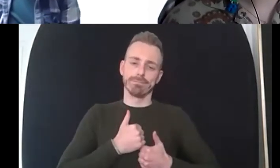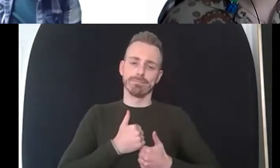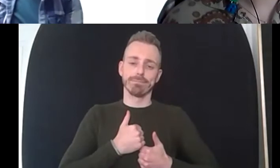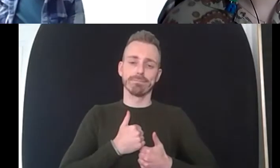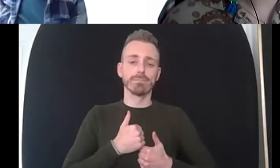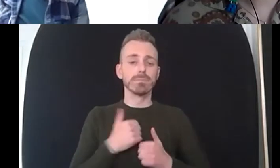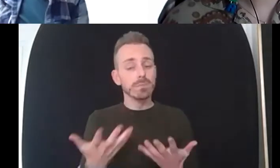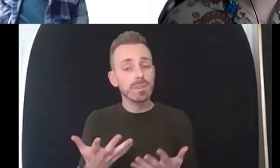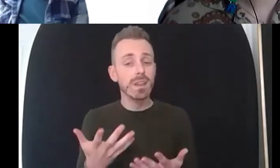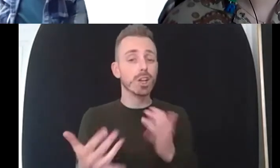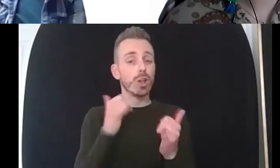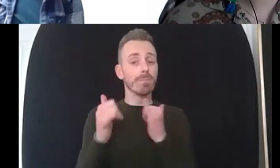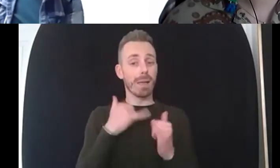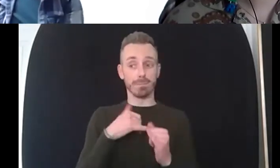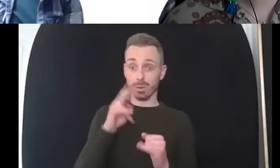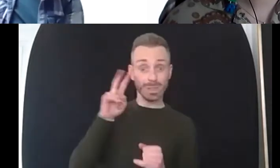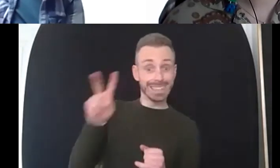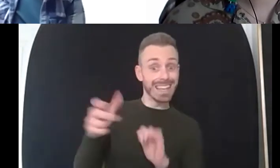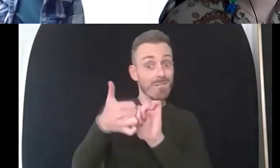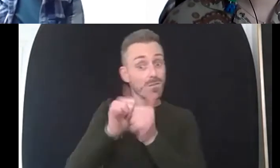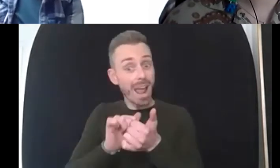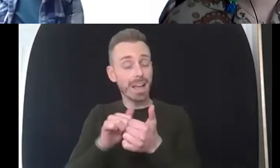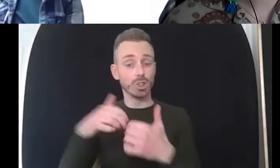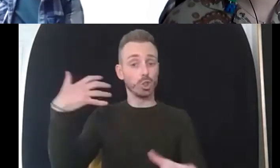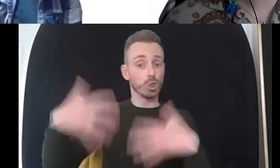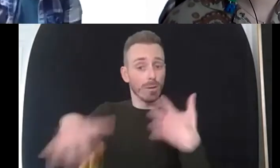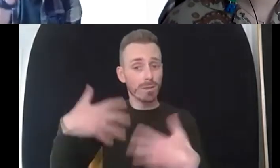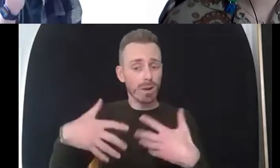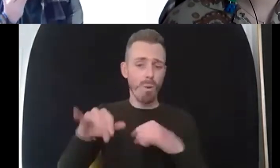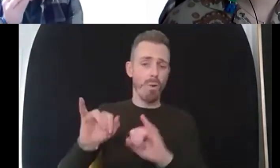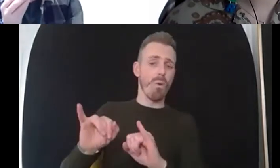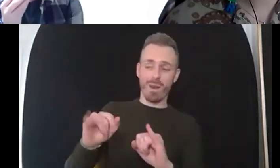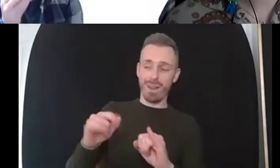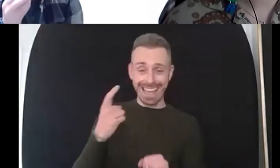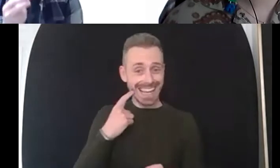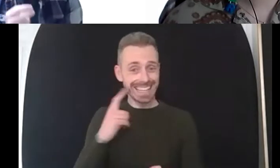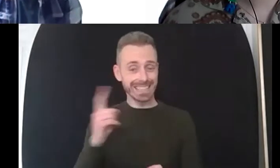it's so easy to go over and sit by our friend put our arm around them say to them softly it's okay